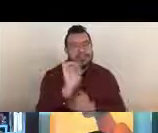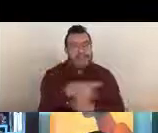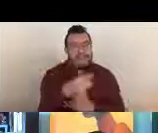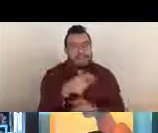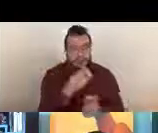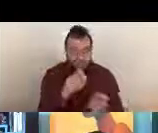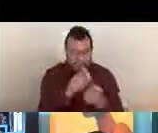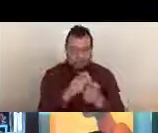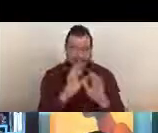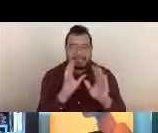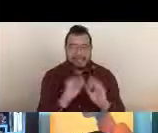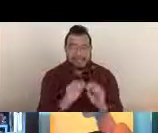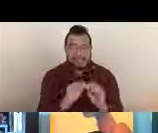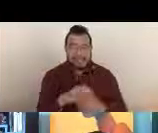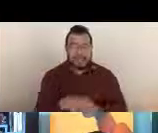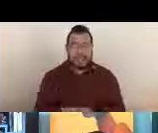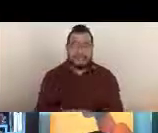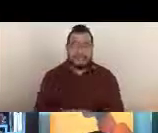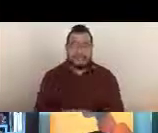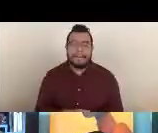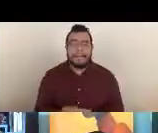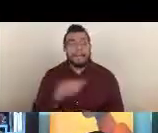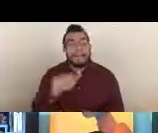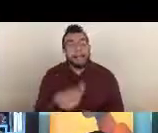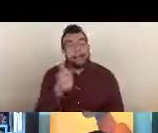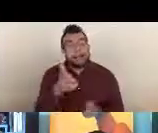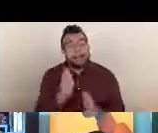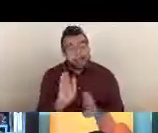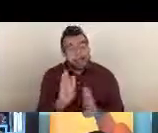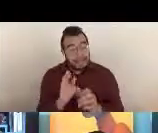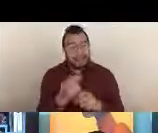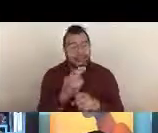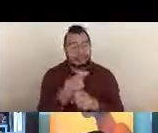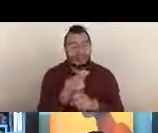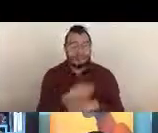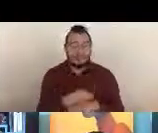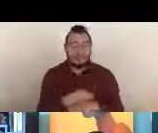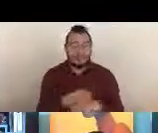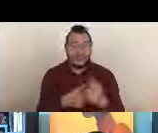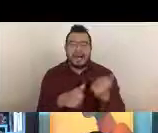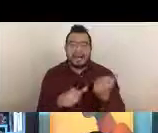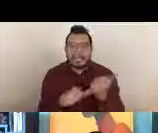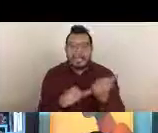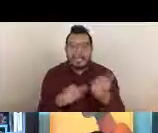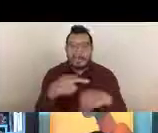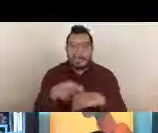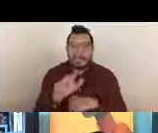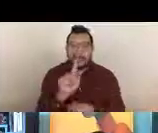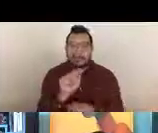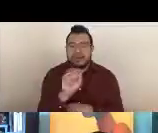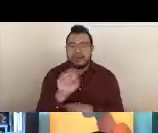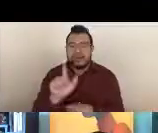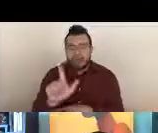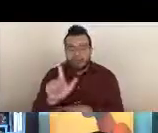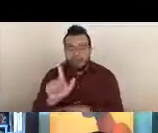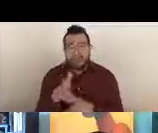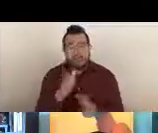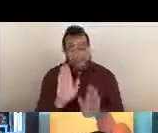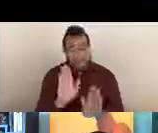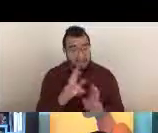Another way is to also use the assistant referral tool. This tool allows you to copy and paste your aims page,